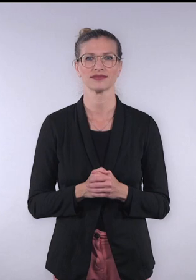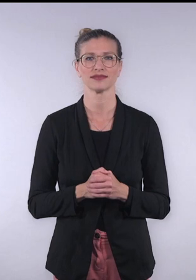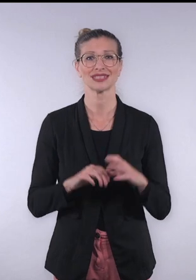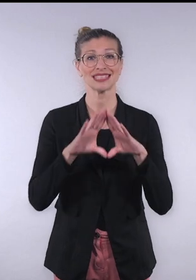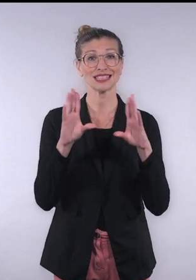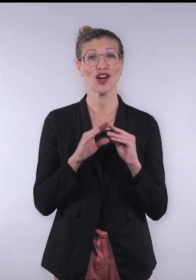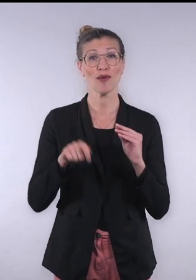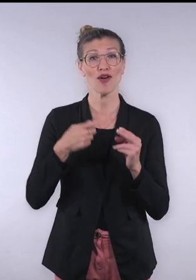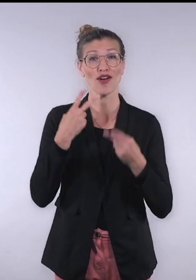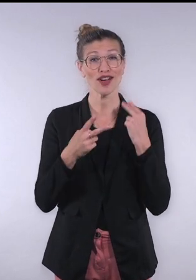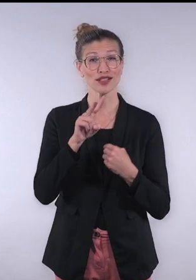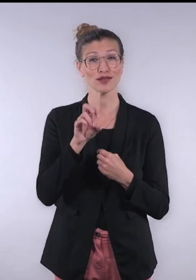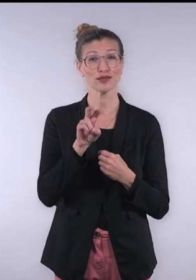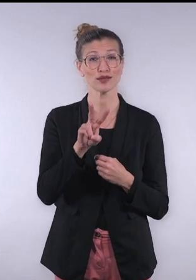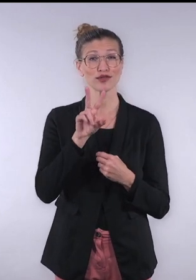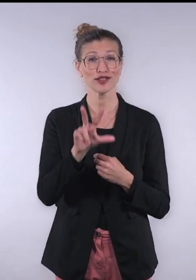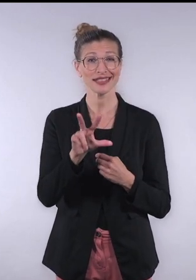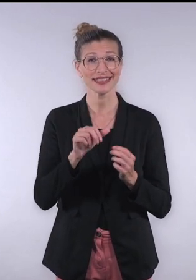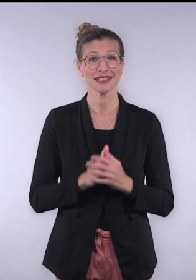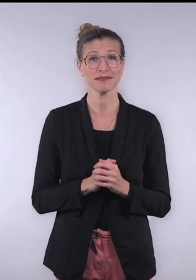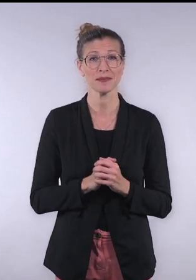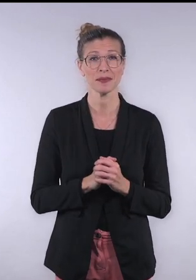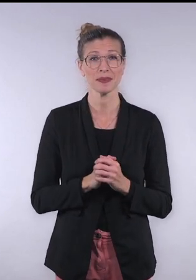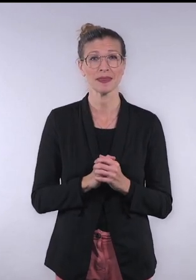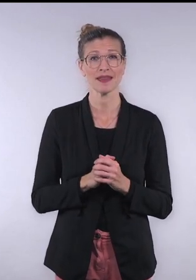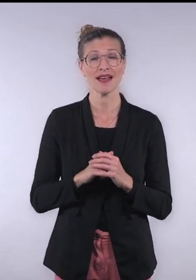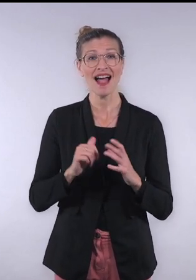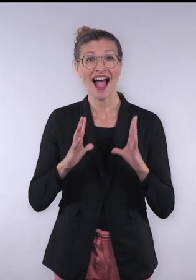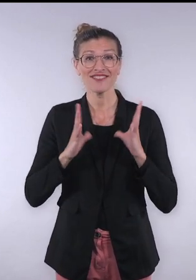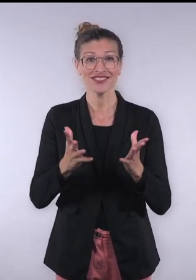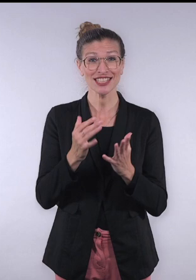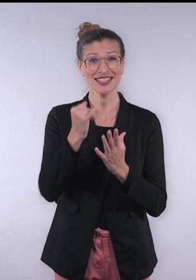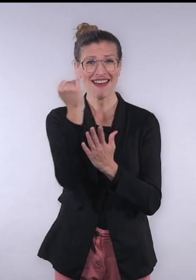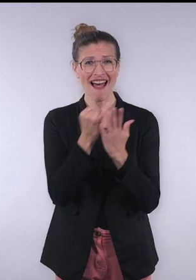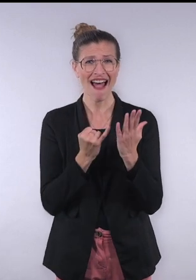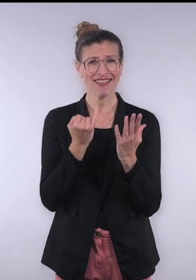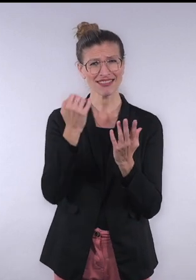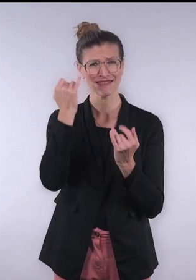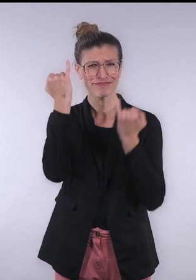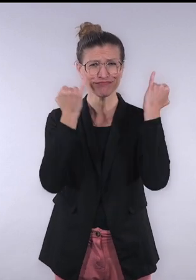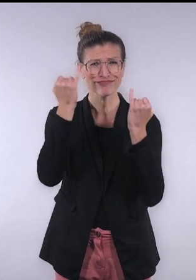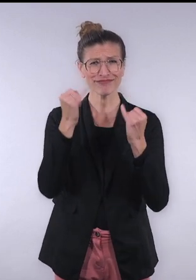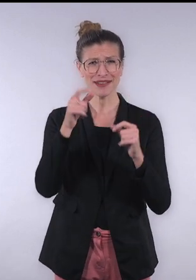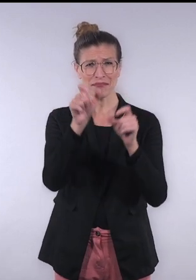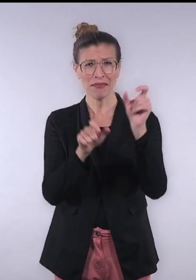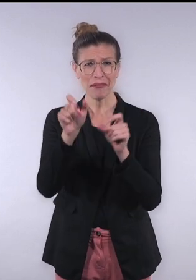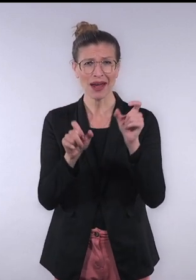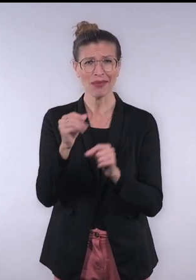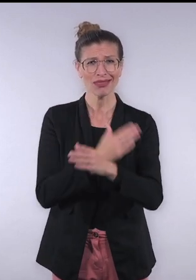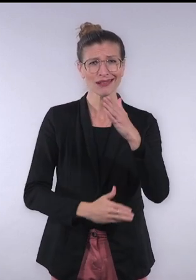Zero Project Conference 2023 Artificial Intelligence and People with Disabilities - Opportunity or Threat?